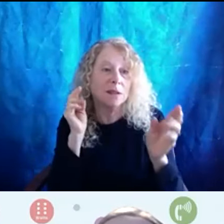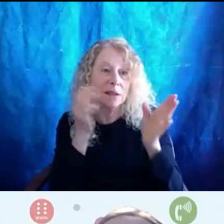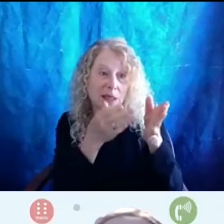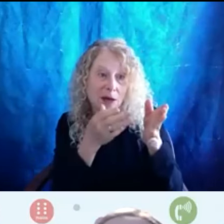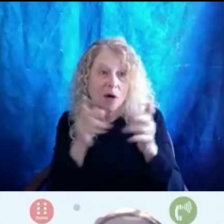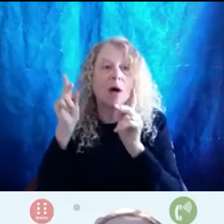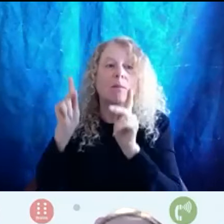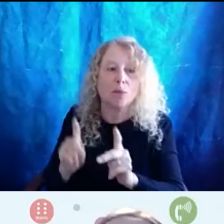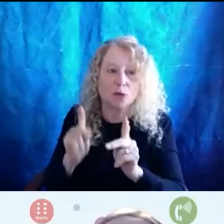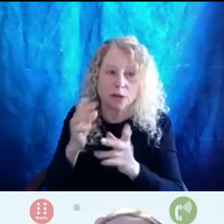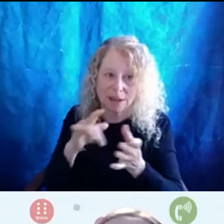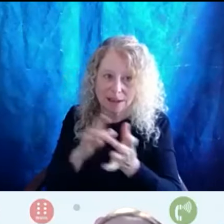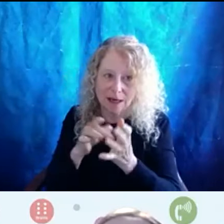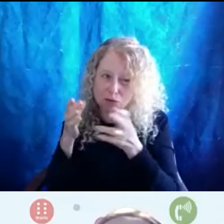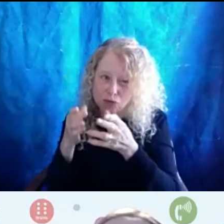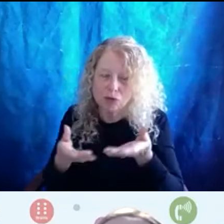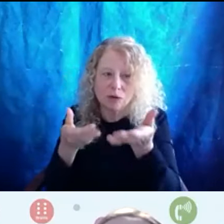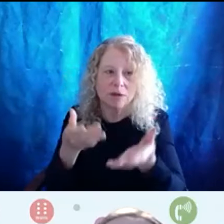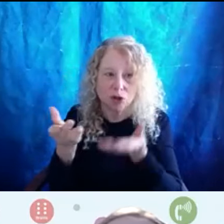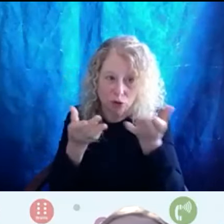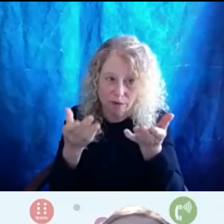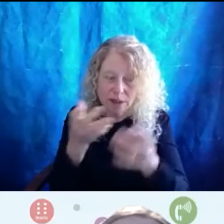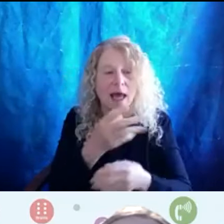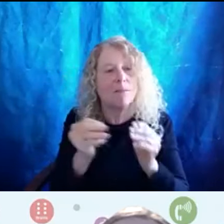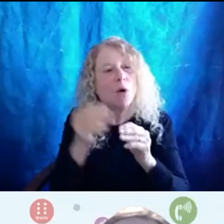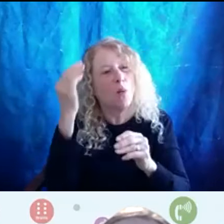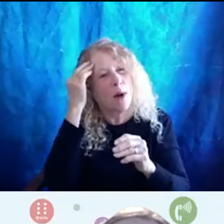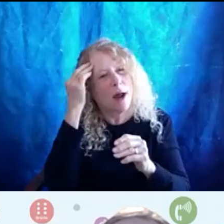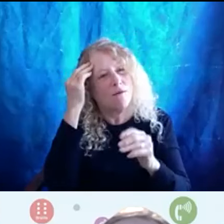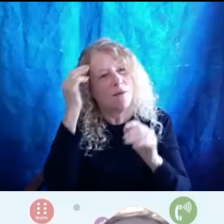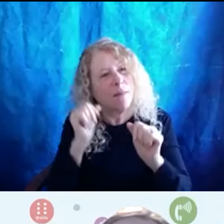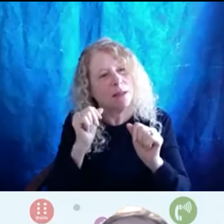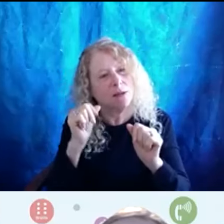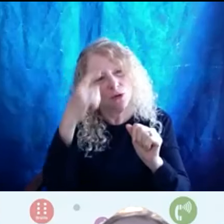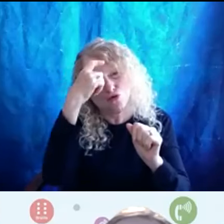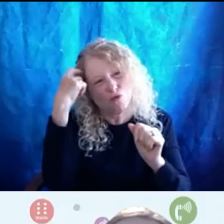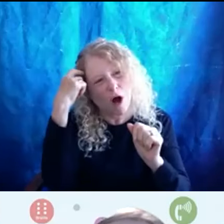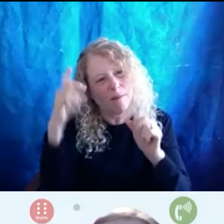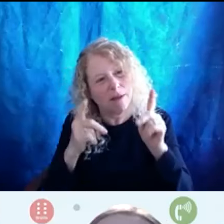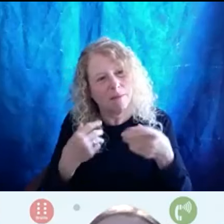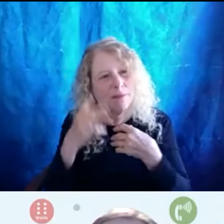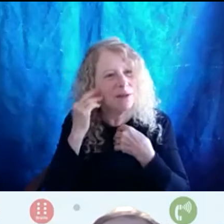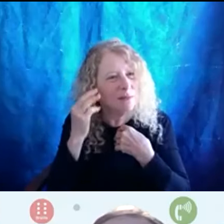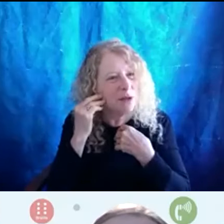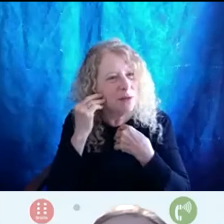as well as more aware of possible trauma that people may have as they come, especially to our services.